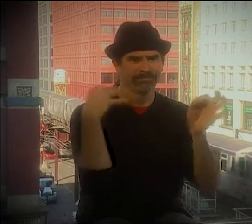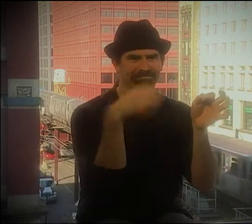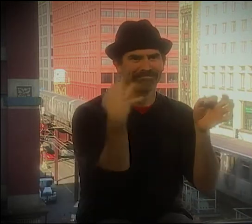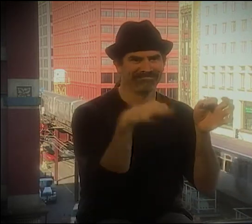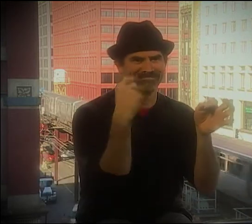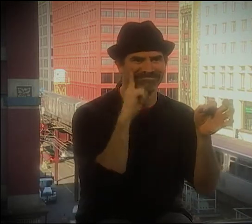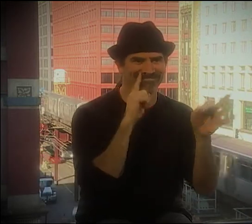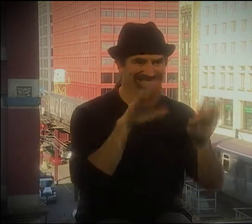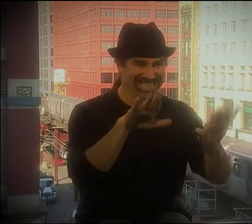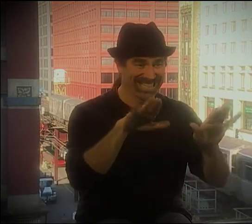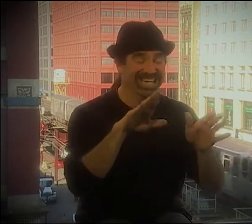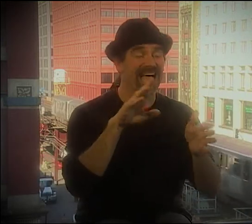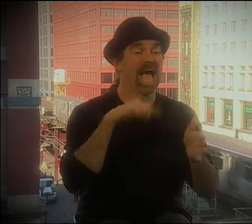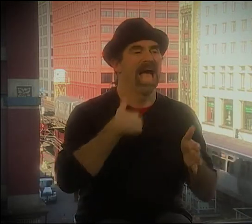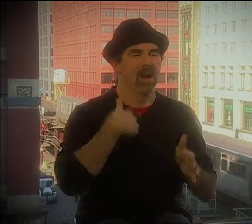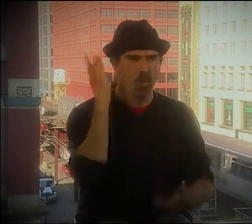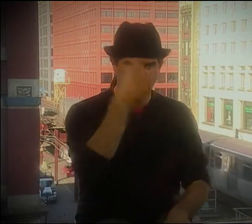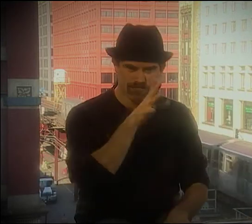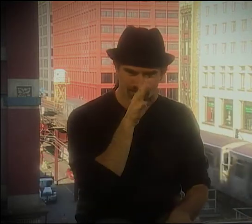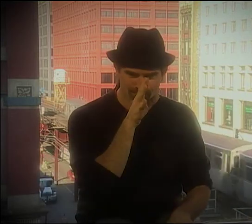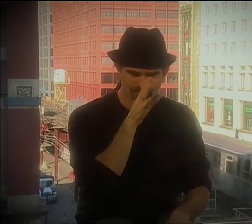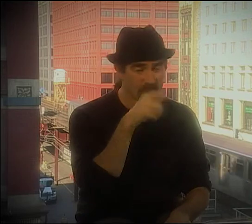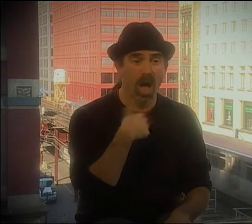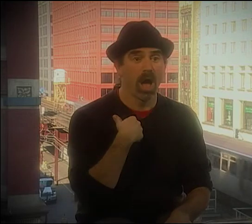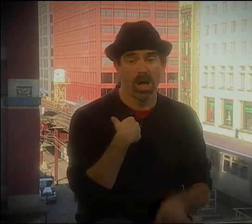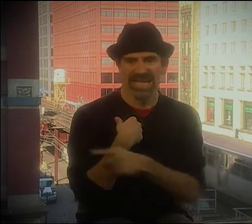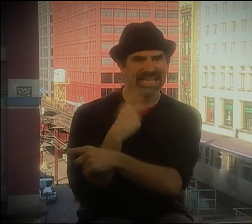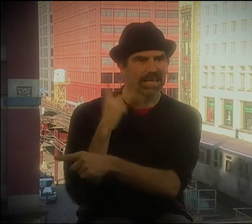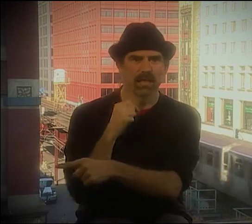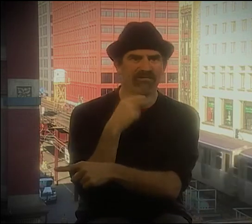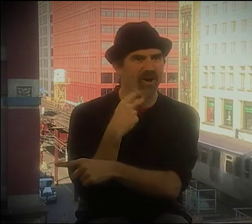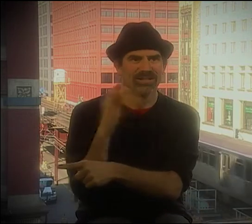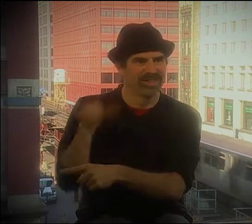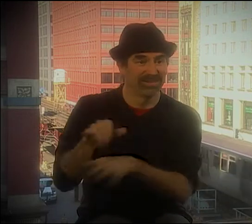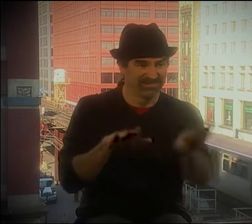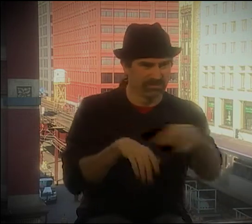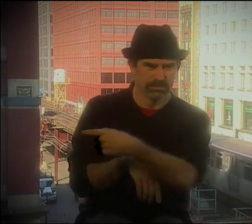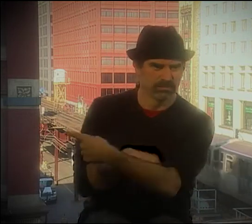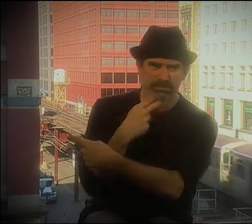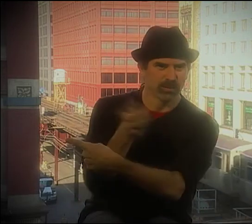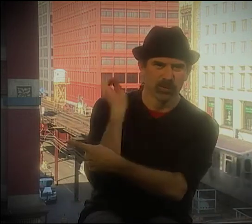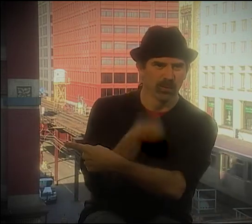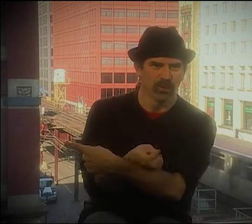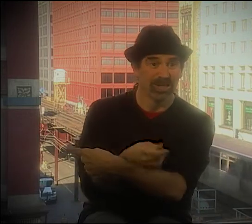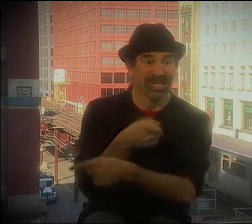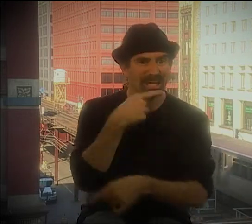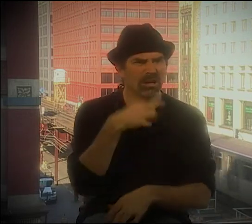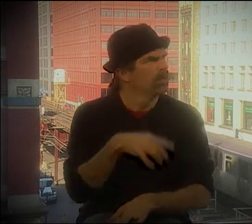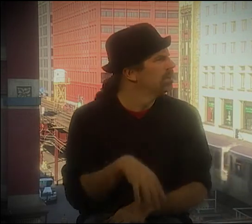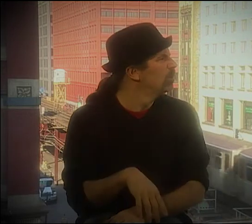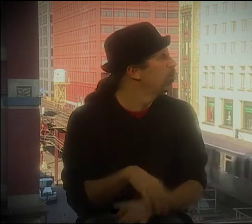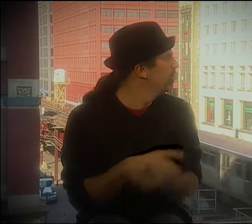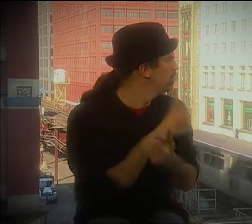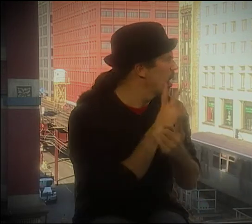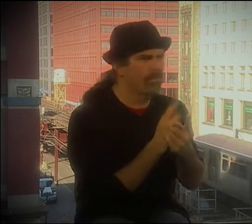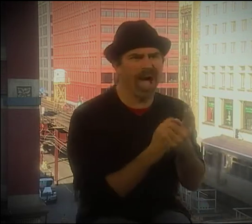I CAN SHOW WHAT HAPPENED IN MY PAST AND YOU'LL GET IT. THAT'S A PLACE OF COMFORT.